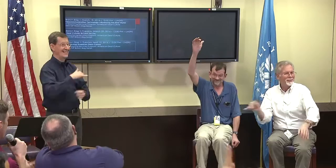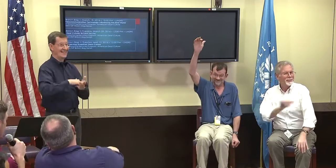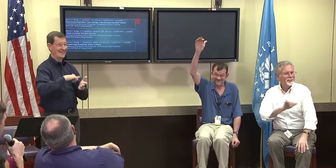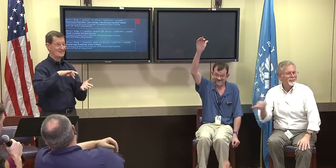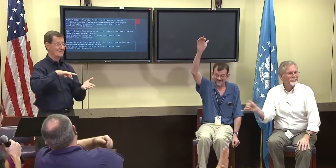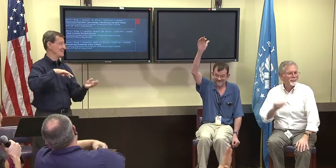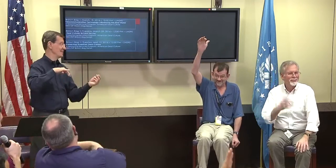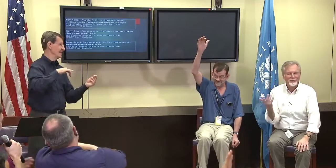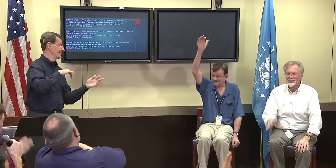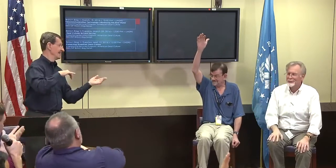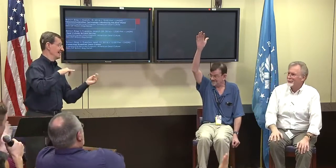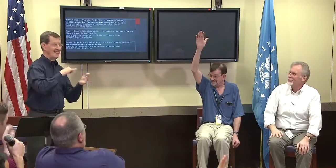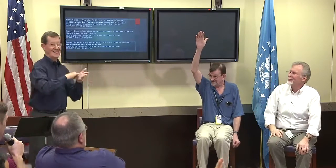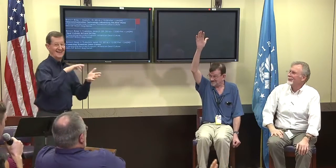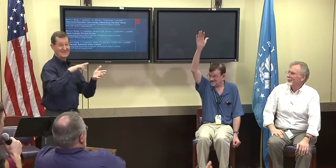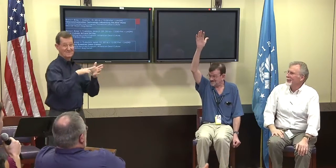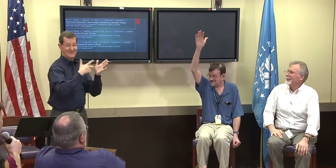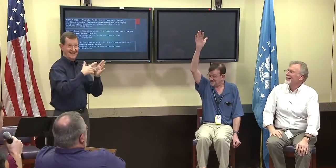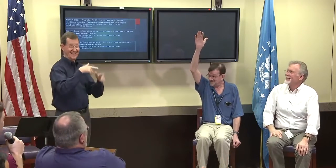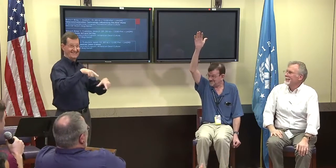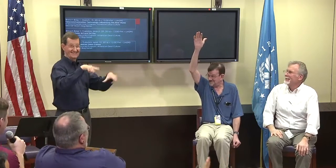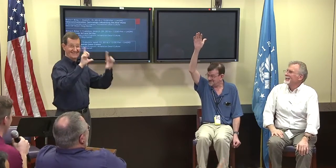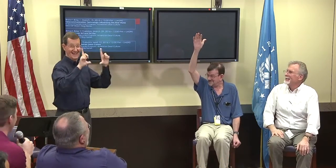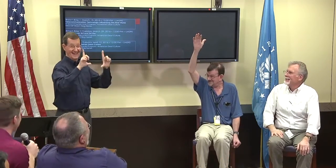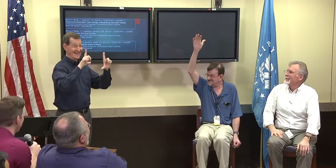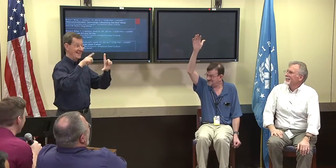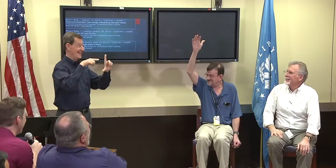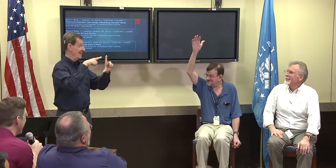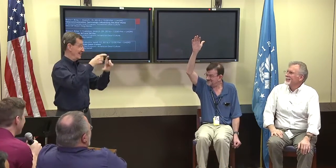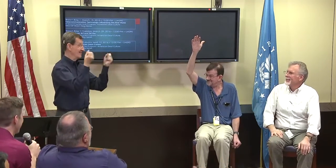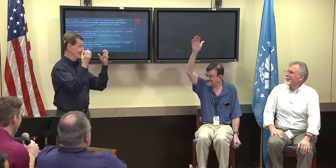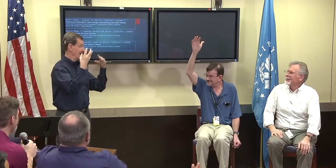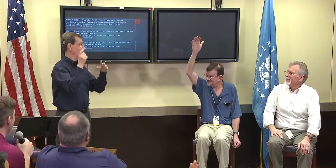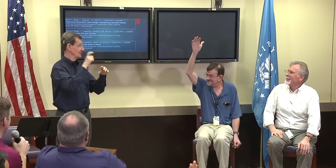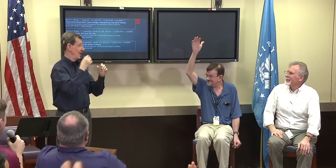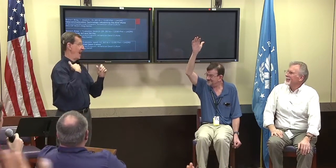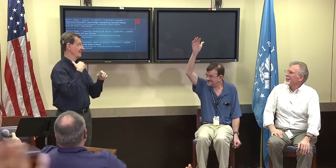we don't have captions so now you kind of know what's like for us.